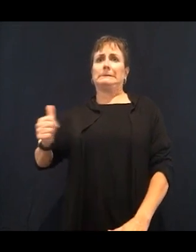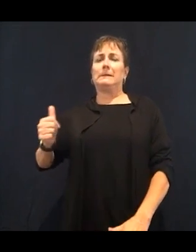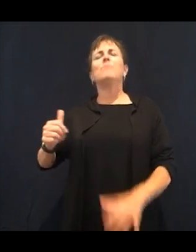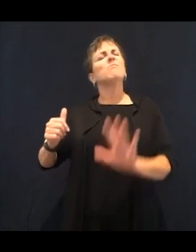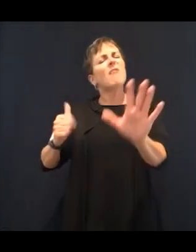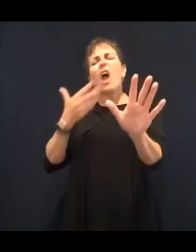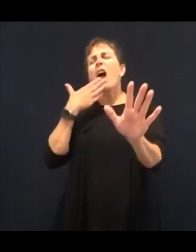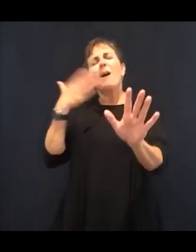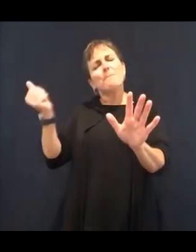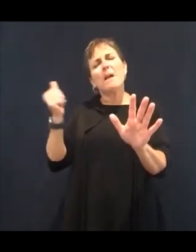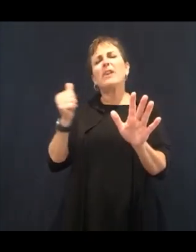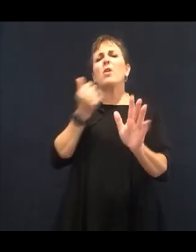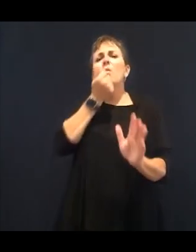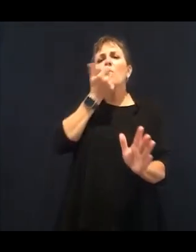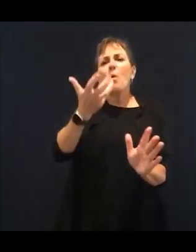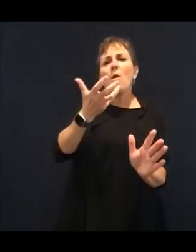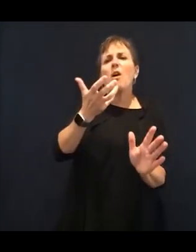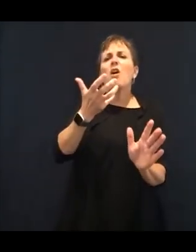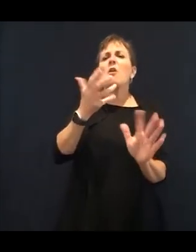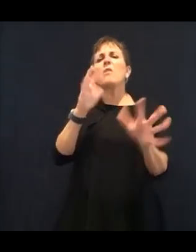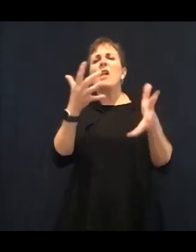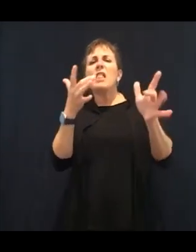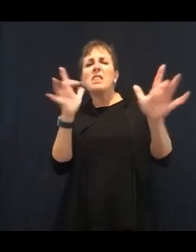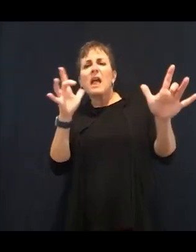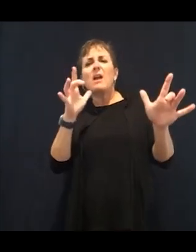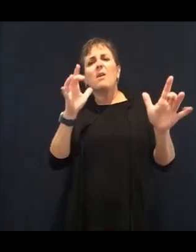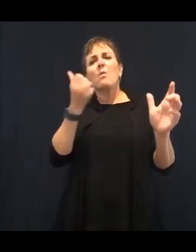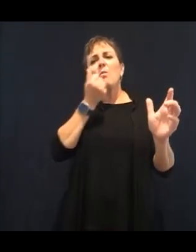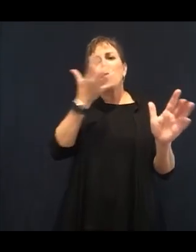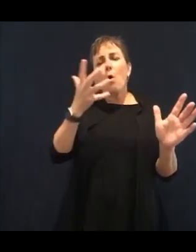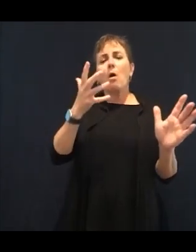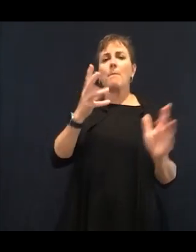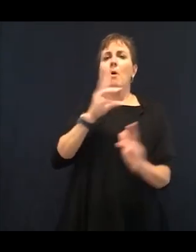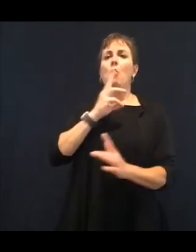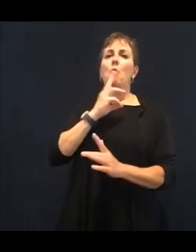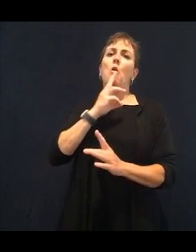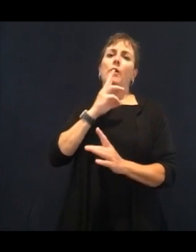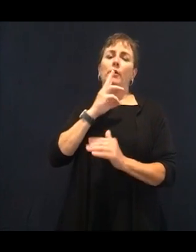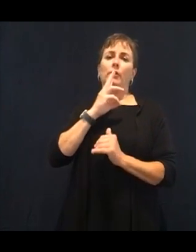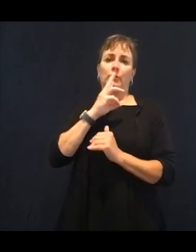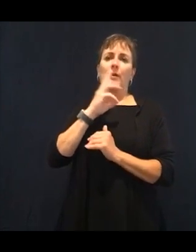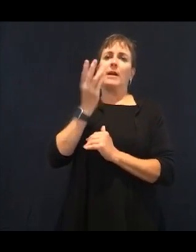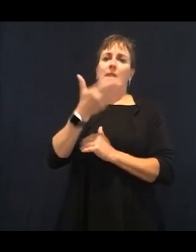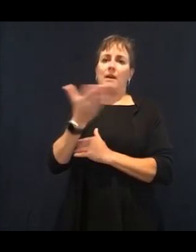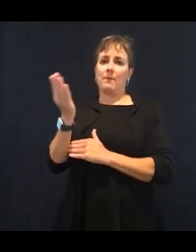get your water in. I know it's summer time. If you get really, really hot